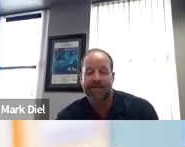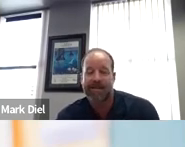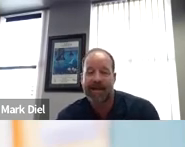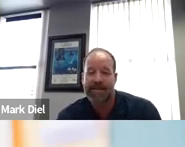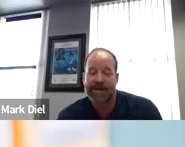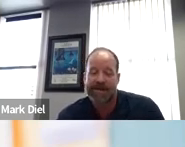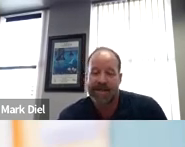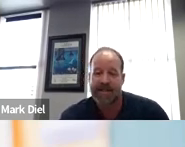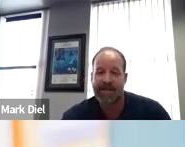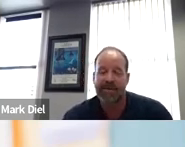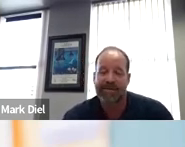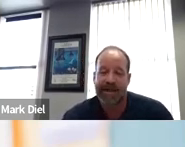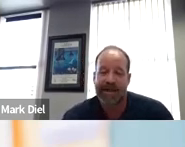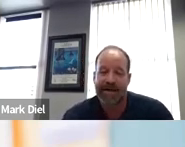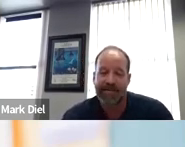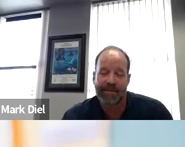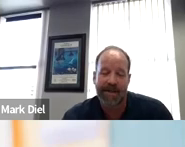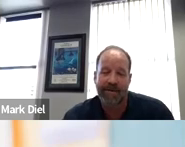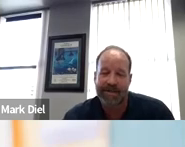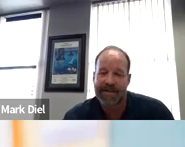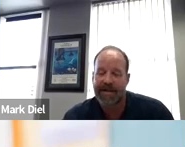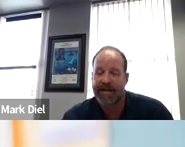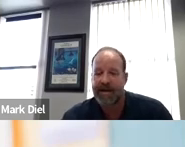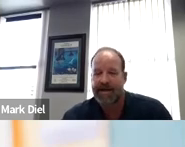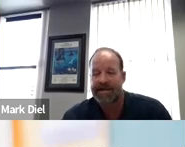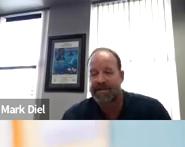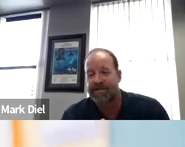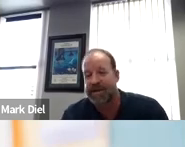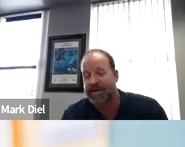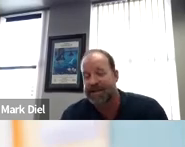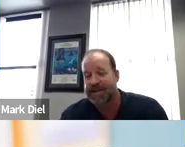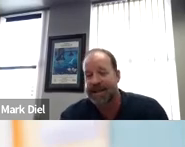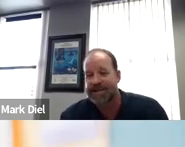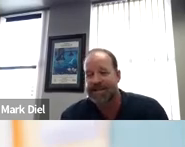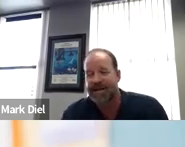to expand these projects into Riverside County project. And each of those video outs and text